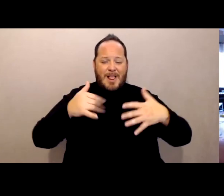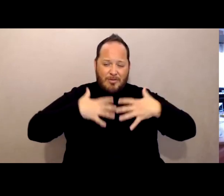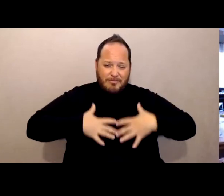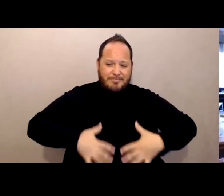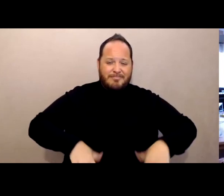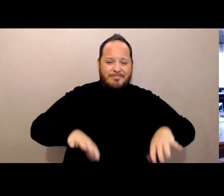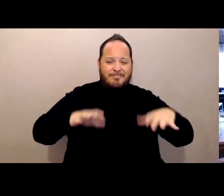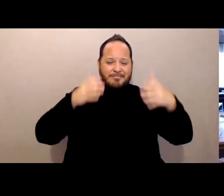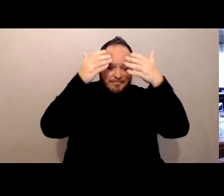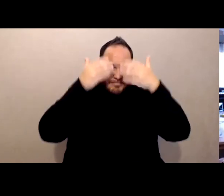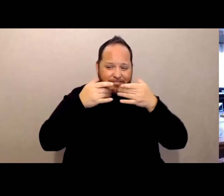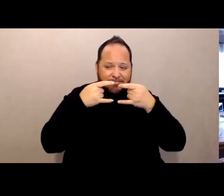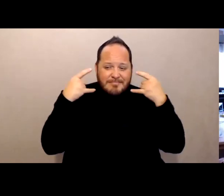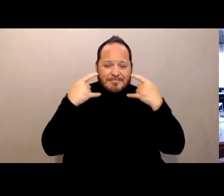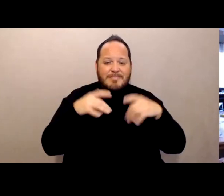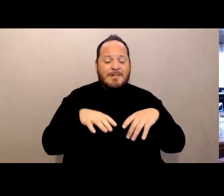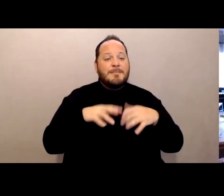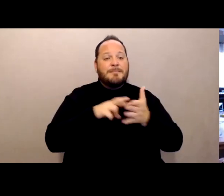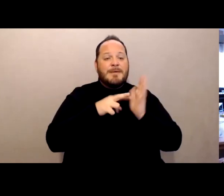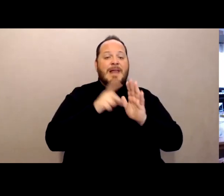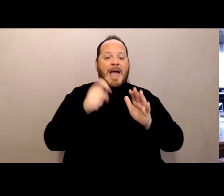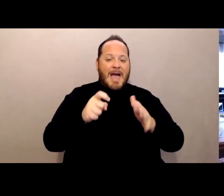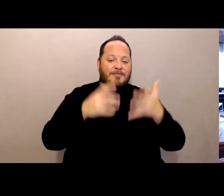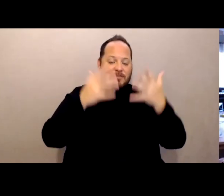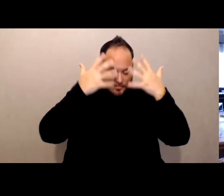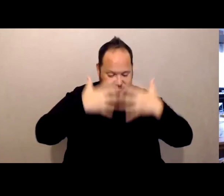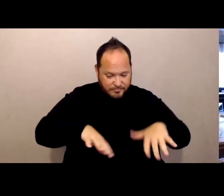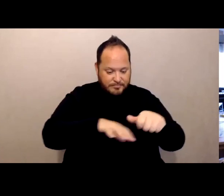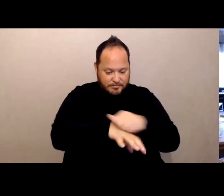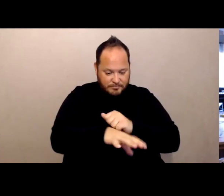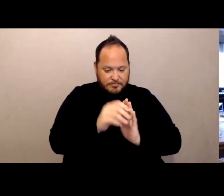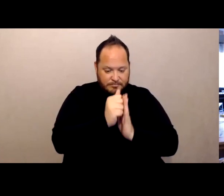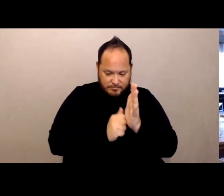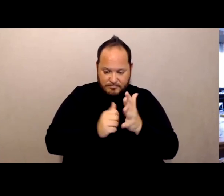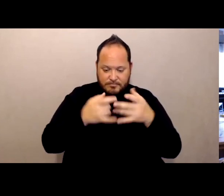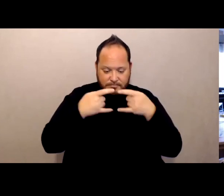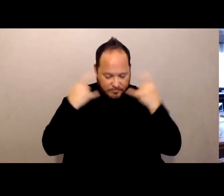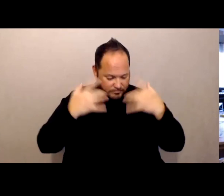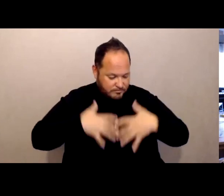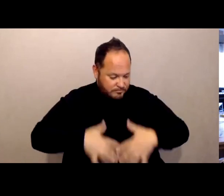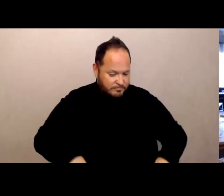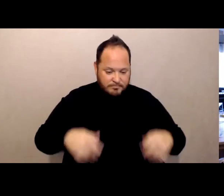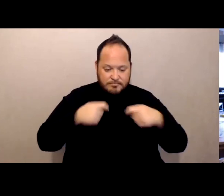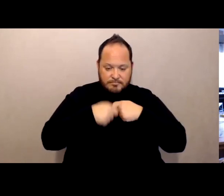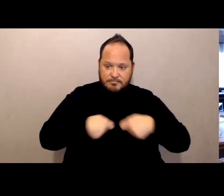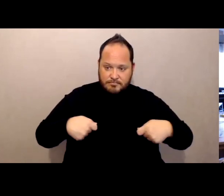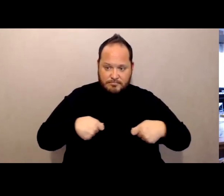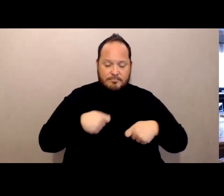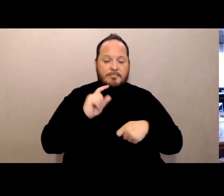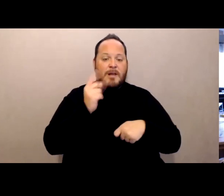and you could, you know, you put them on and don them before you go into the room and meet with the resident, and I would do those things.